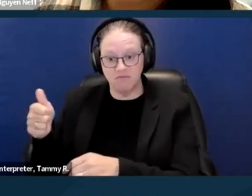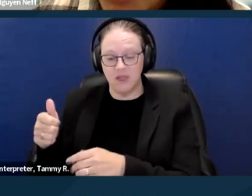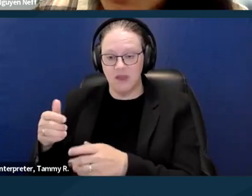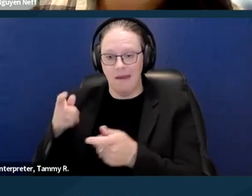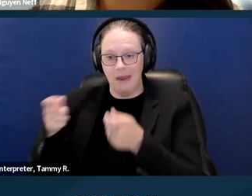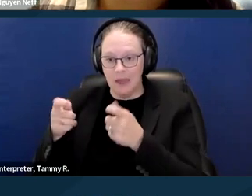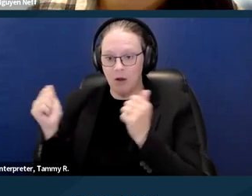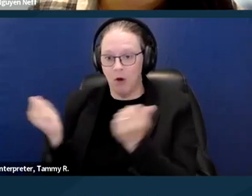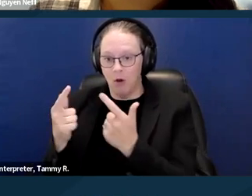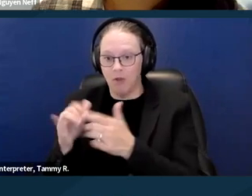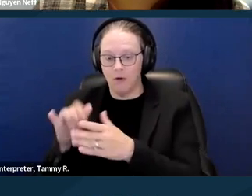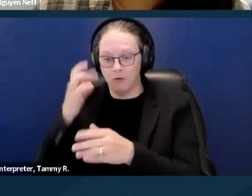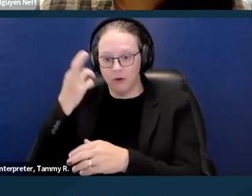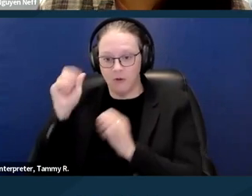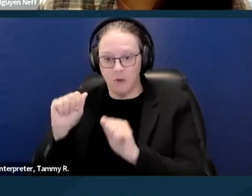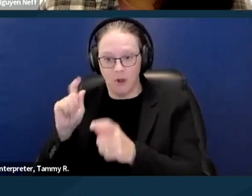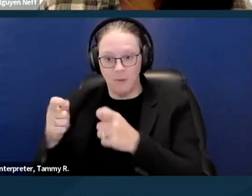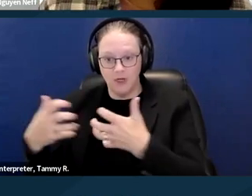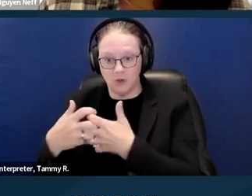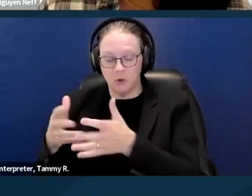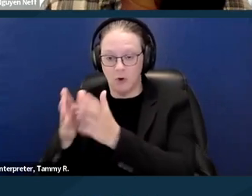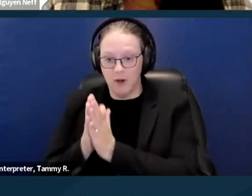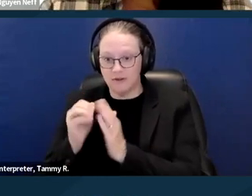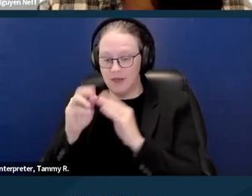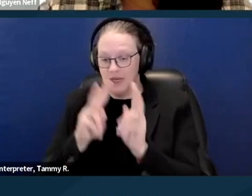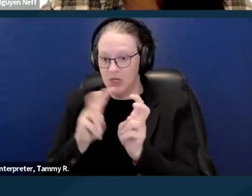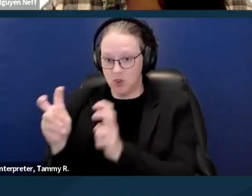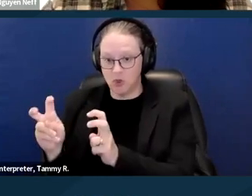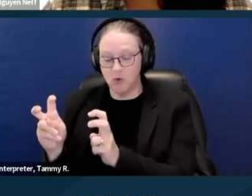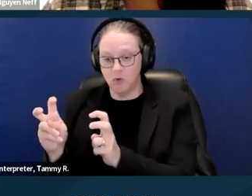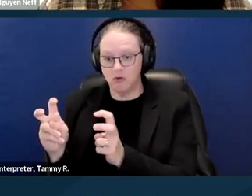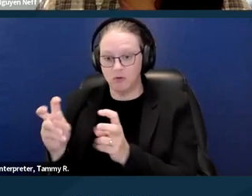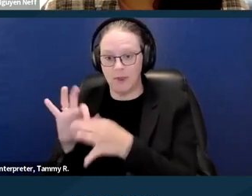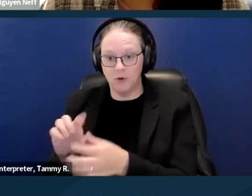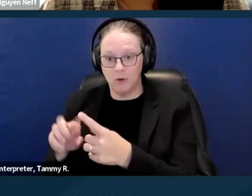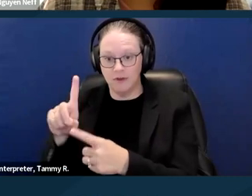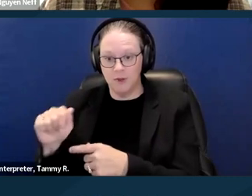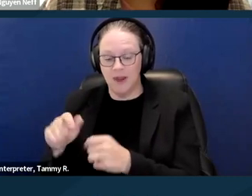and issues related to their disability and then they received a, you know, an eviction notice.